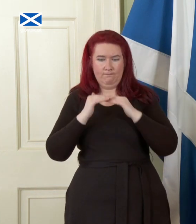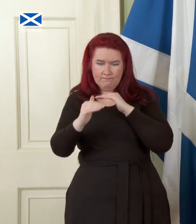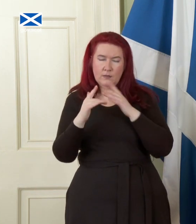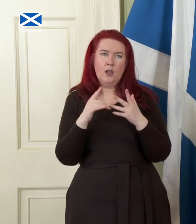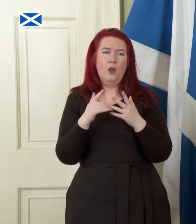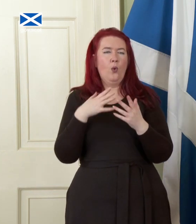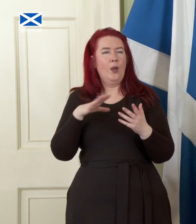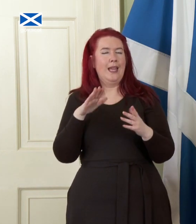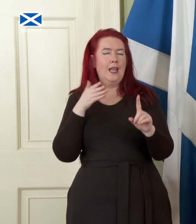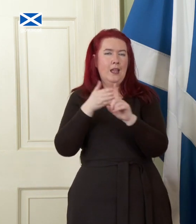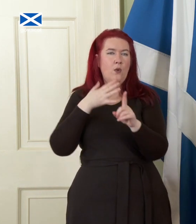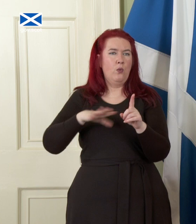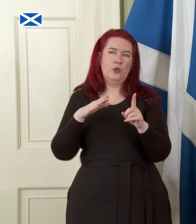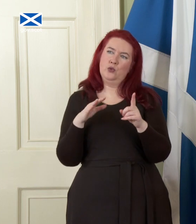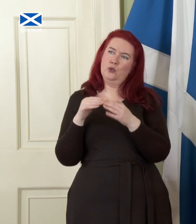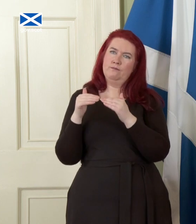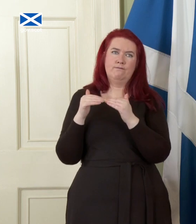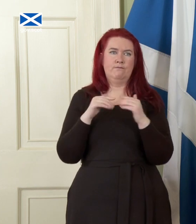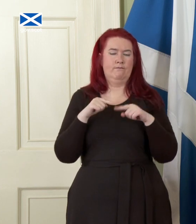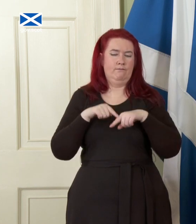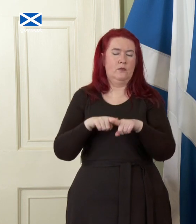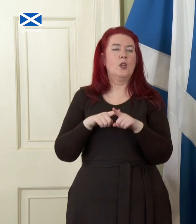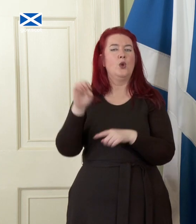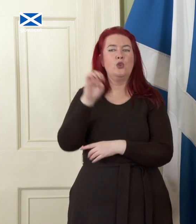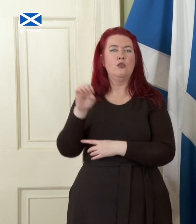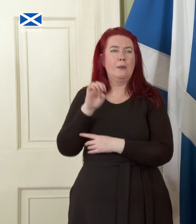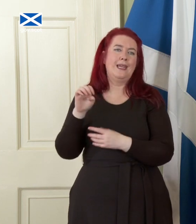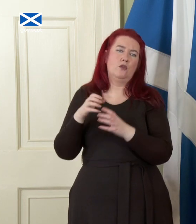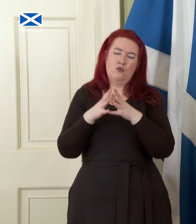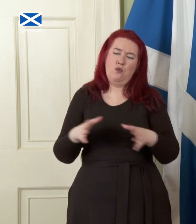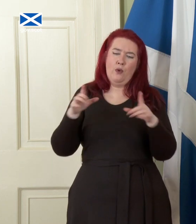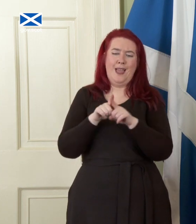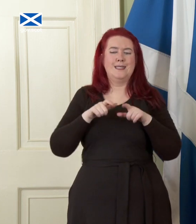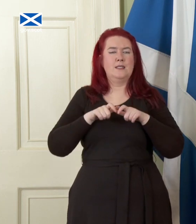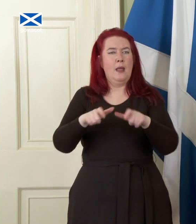to align with the broad principles of the European Growth and Stability Pact which is currently being